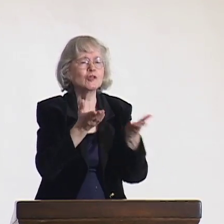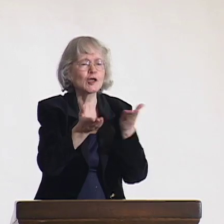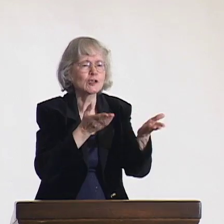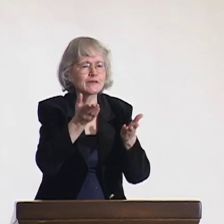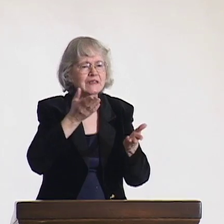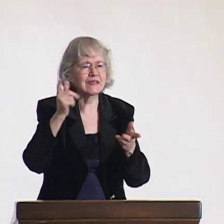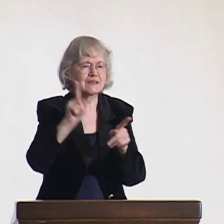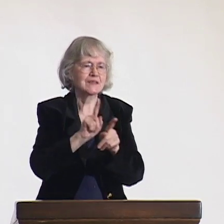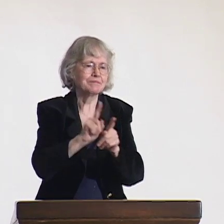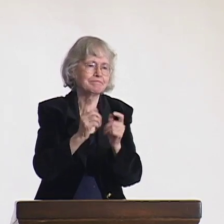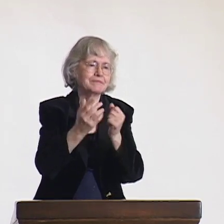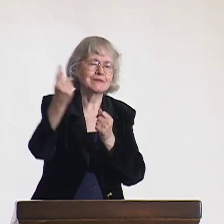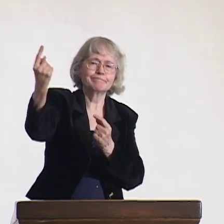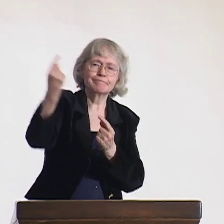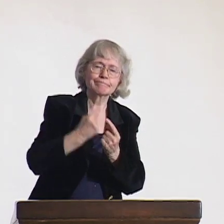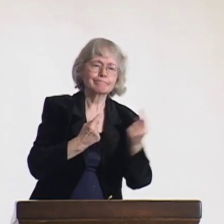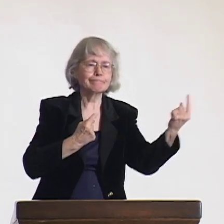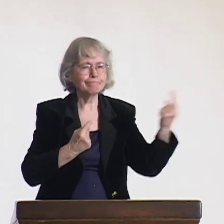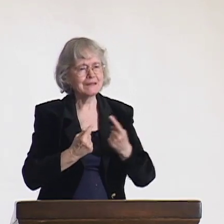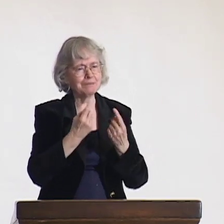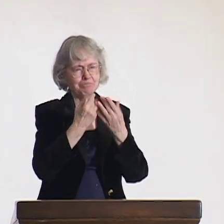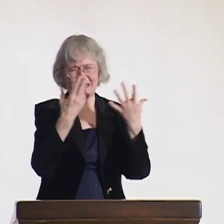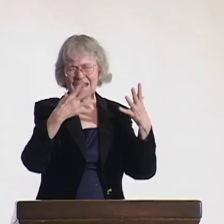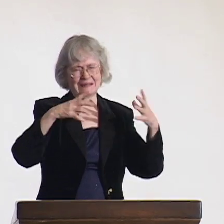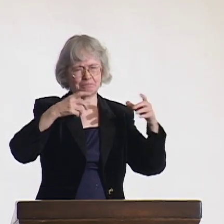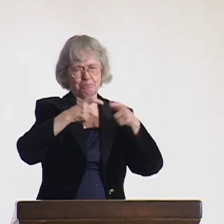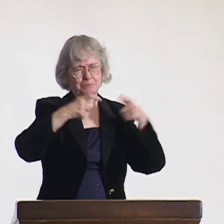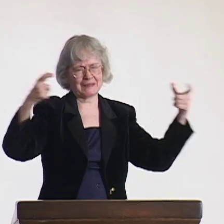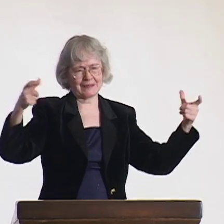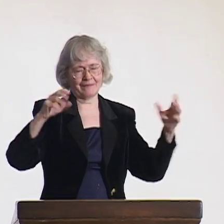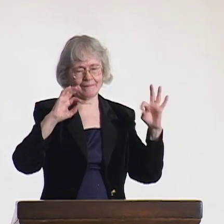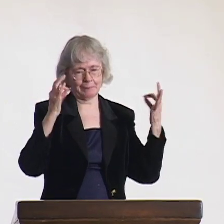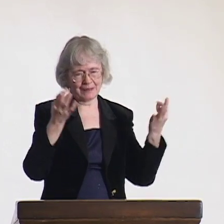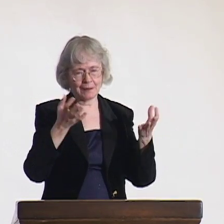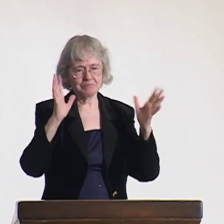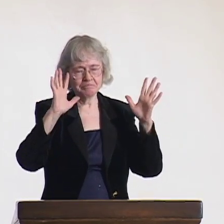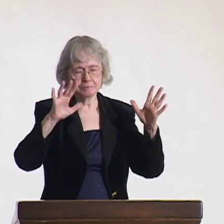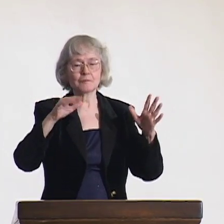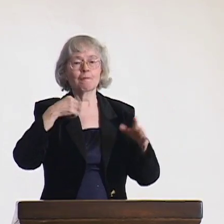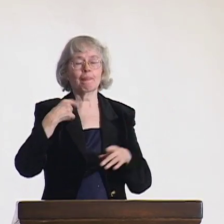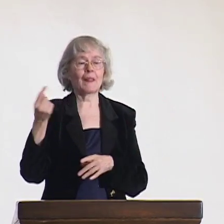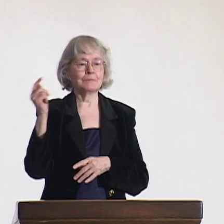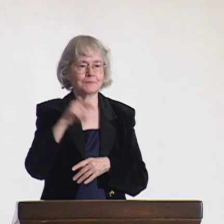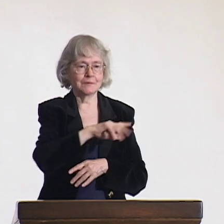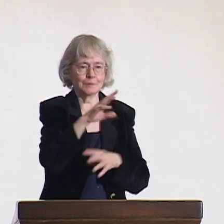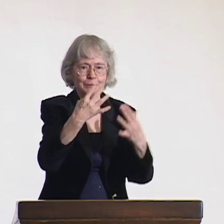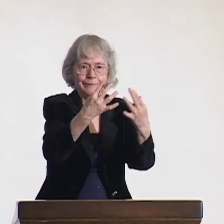One day, our family sat around staring at me, and they said, "Show us sign language."